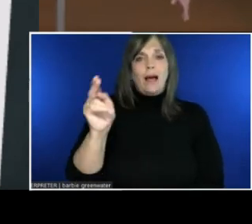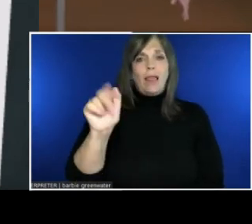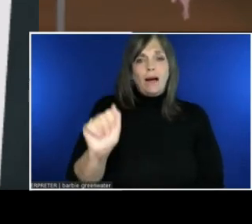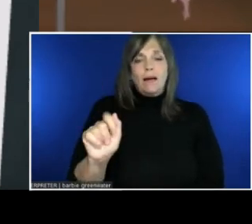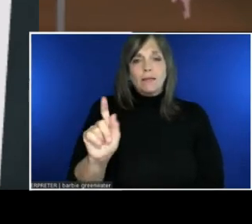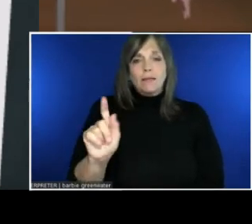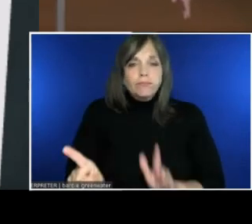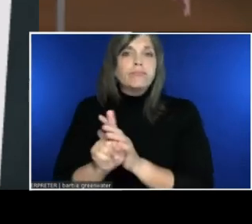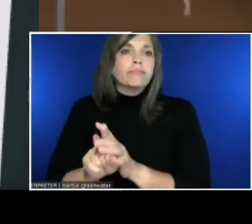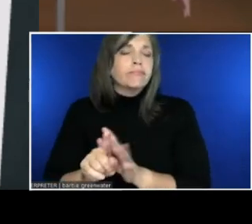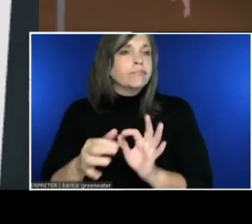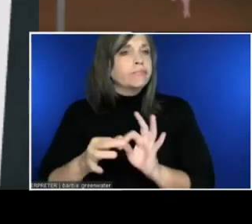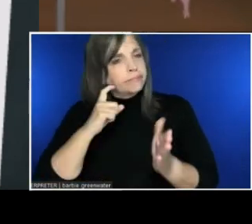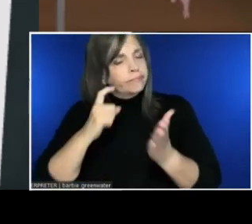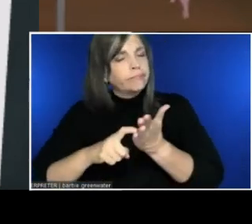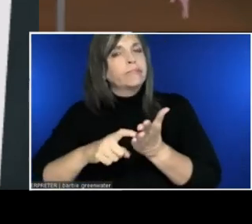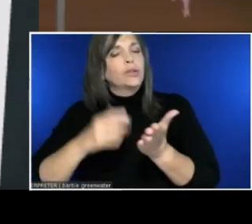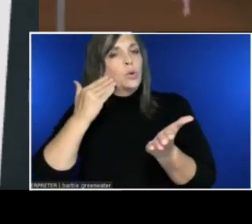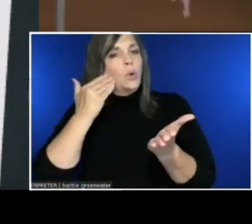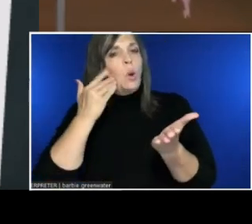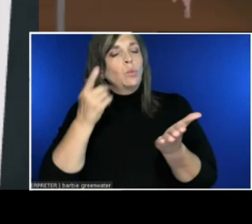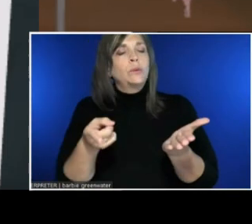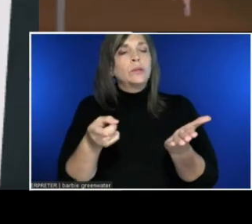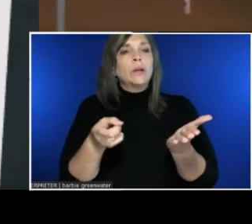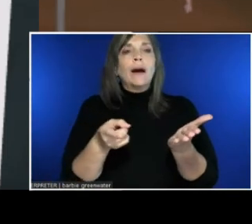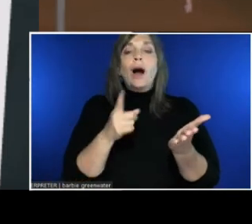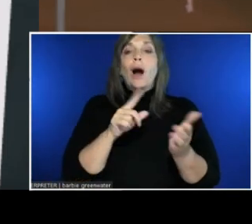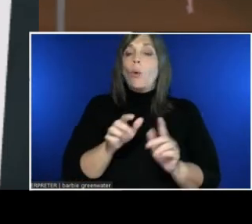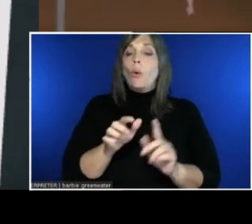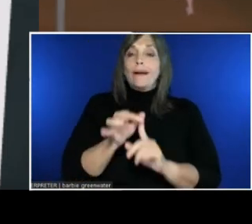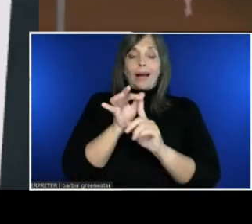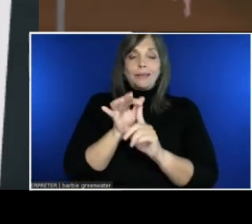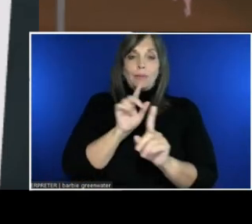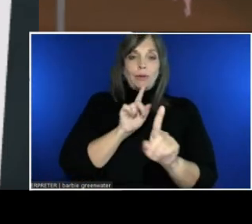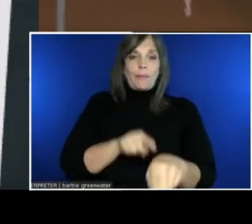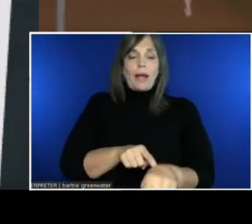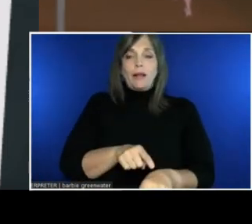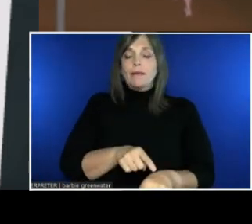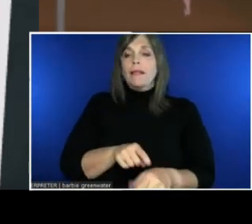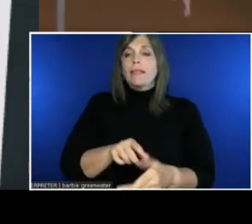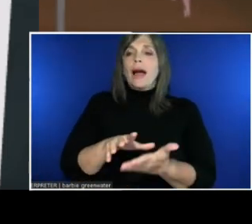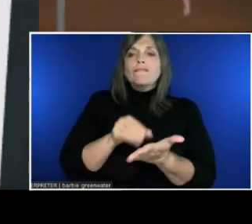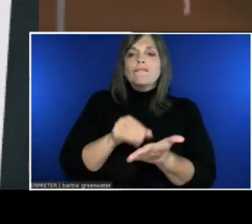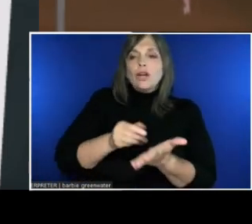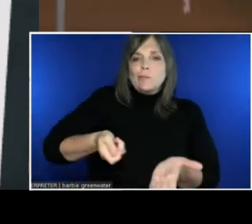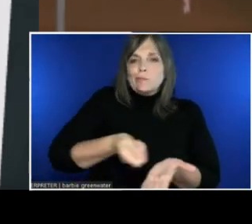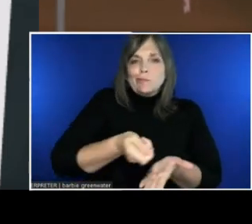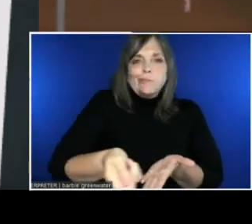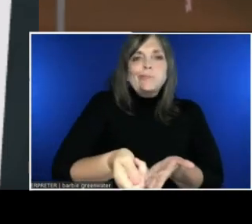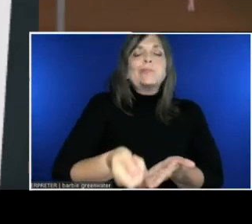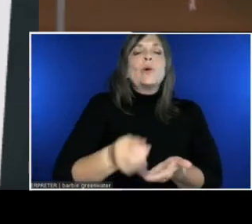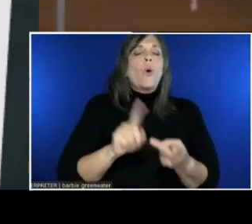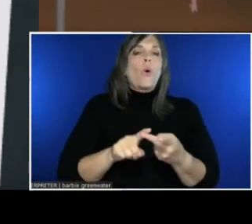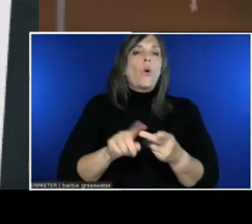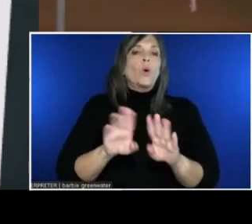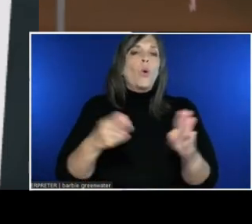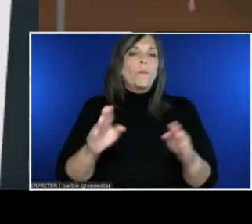That's like... Run the vacuum or open the menu. That sort of stuff. I'm super impressed with this speech technology.